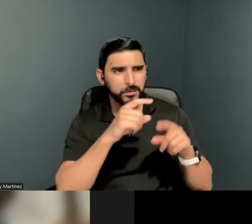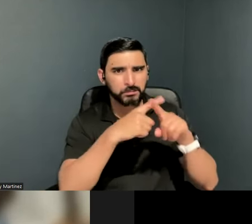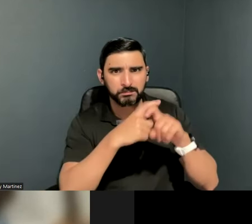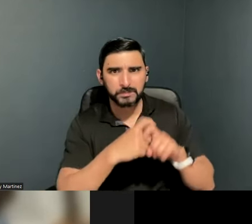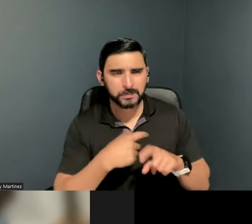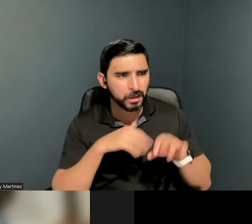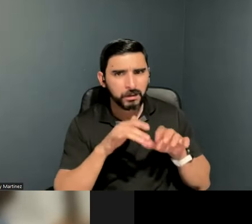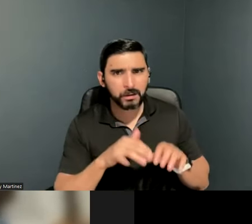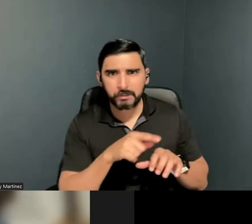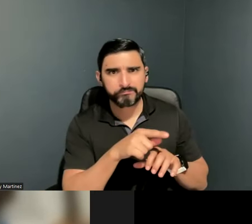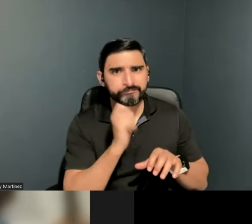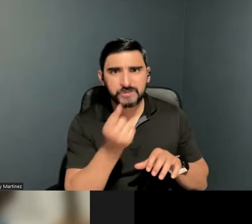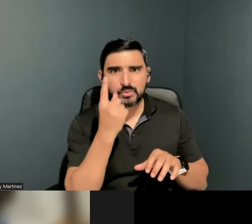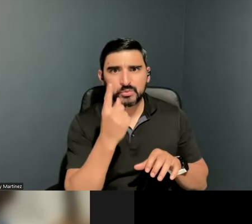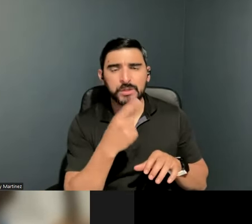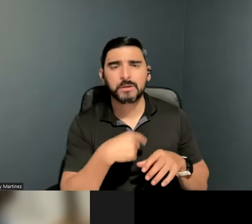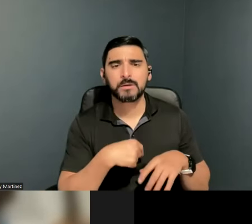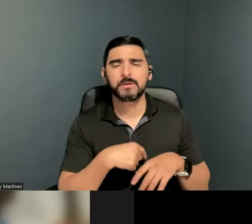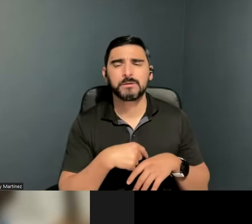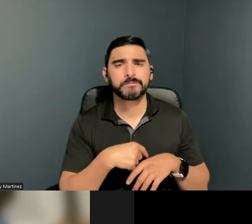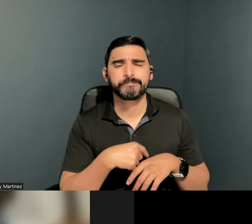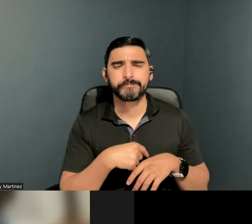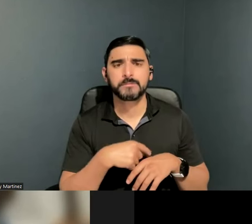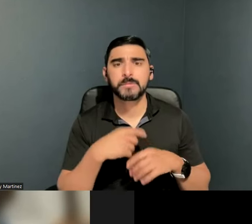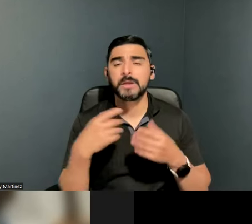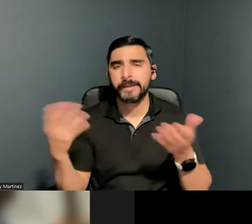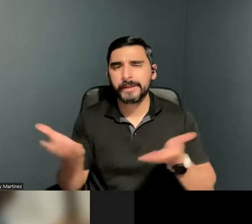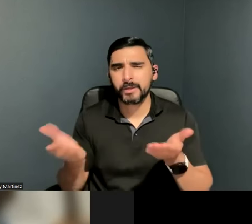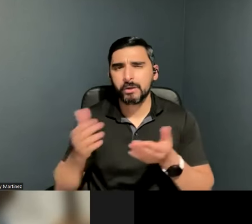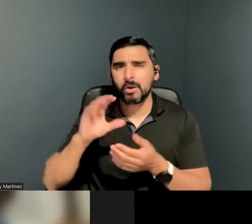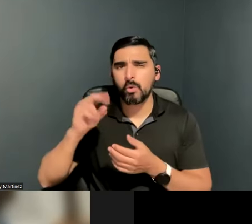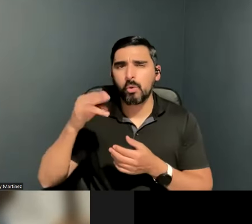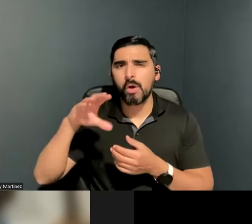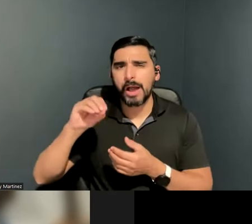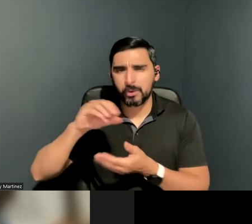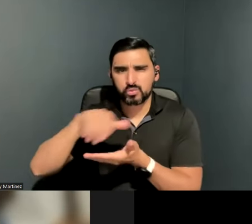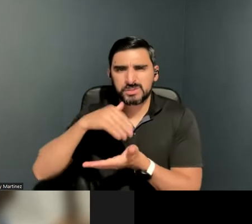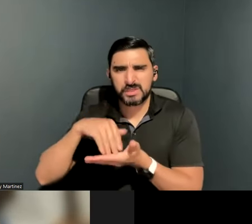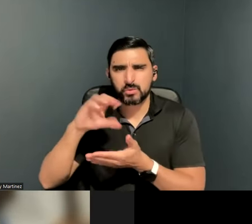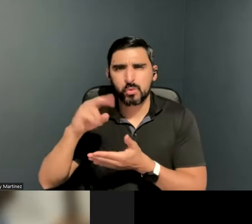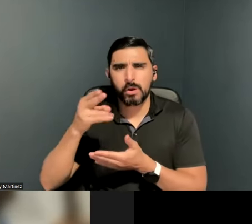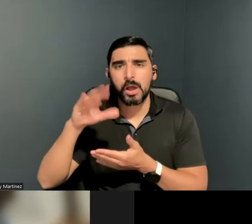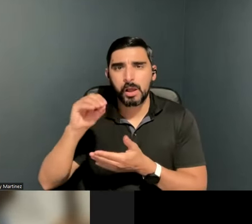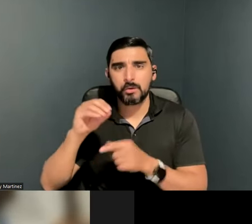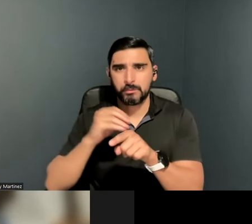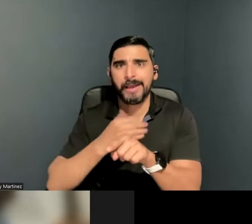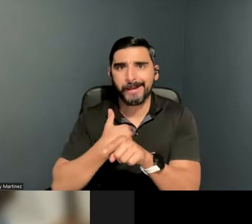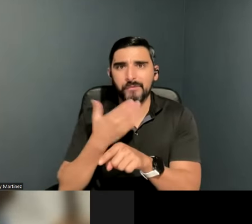thank goodness it was here in central Ohio. They have a really good protocol